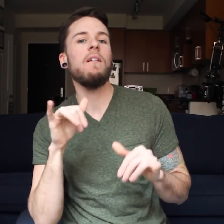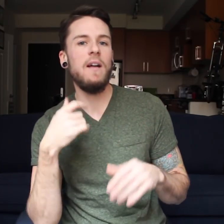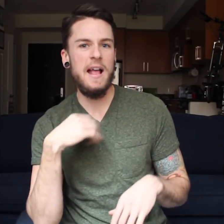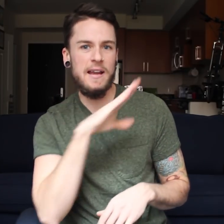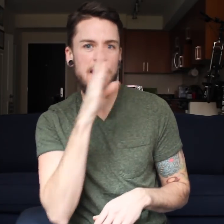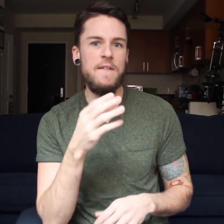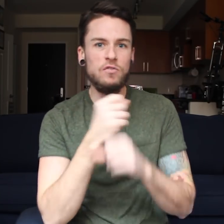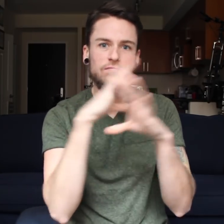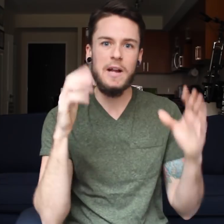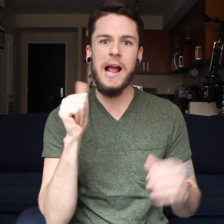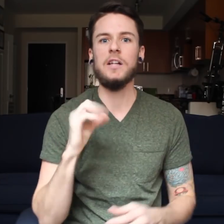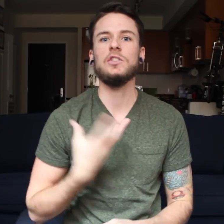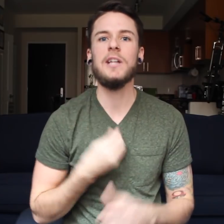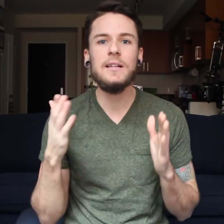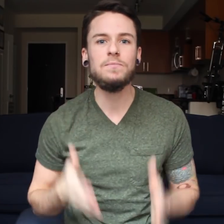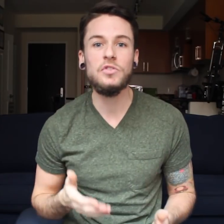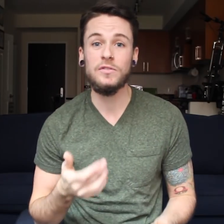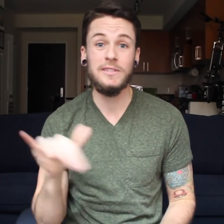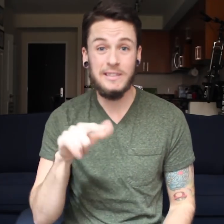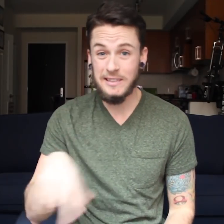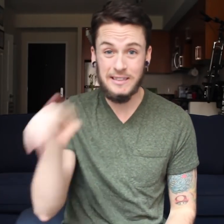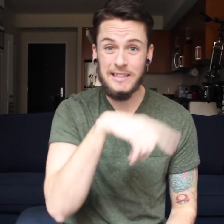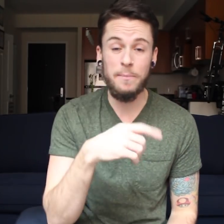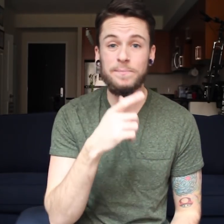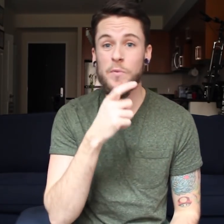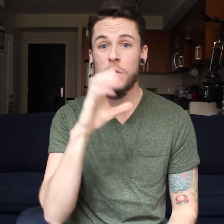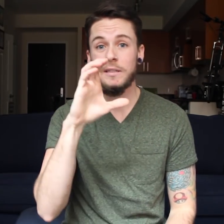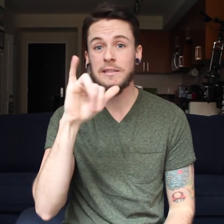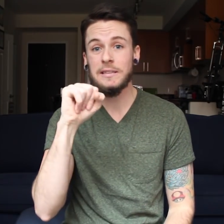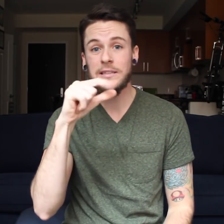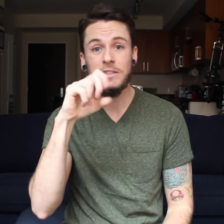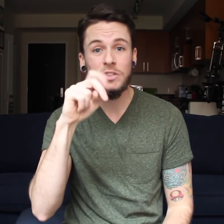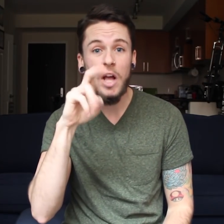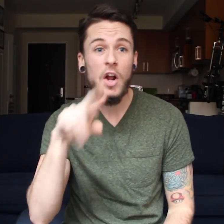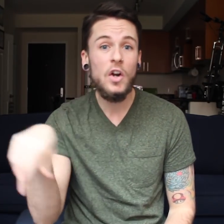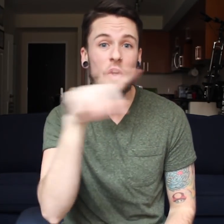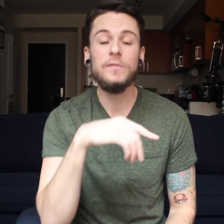that I’ve never imagined before as a trans person. The same goes for cisgender people.